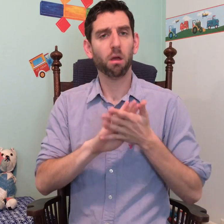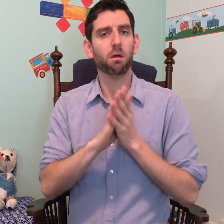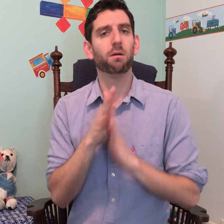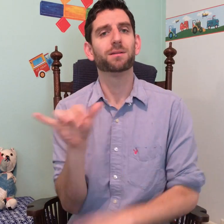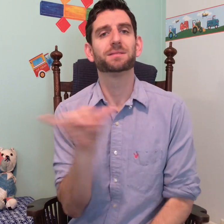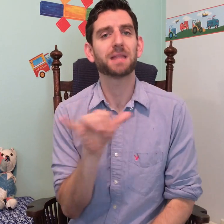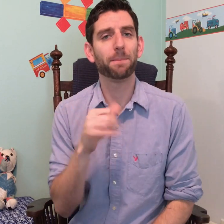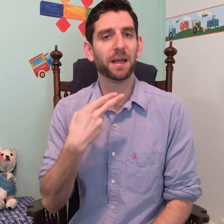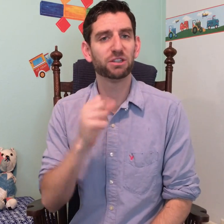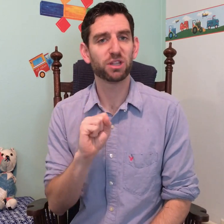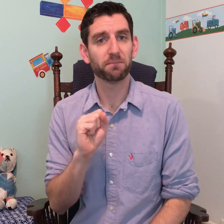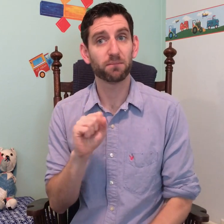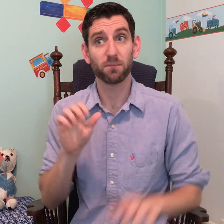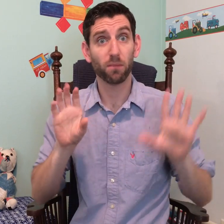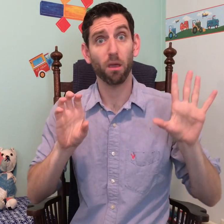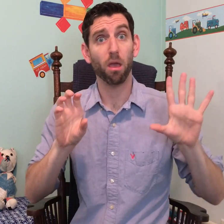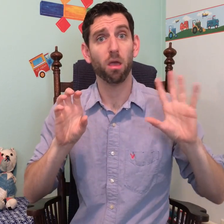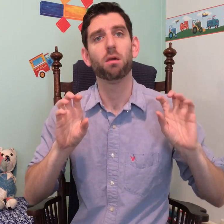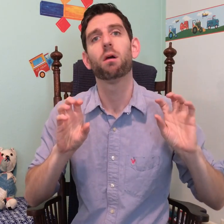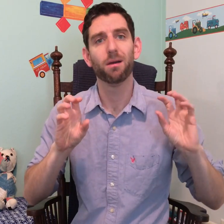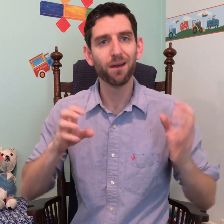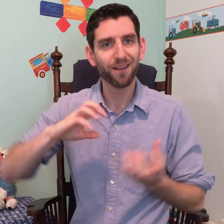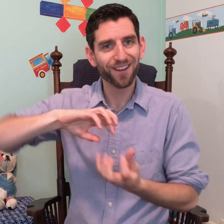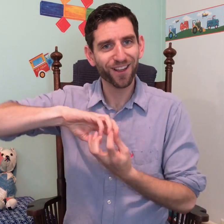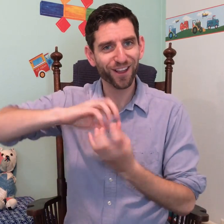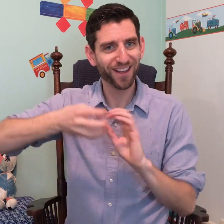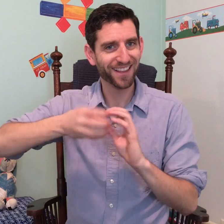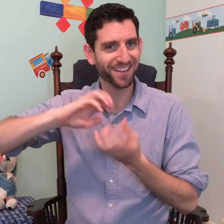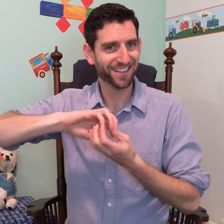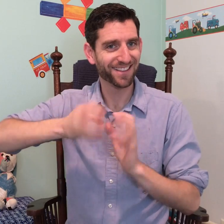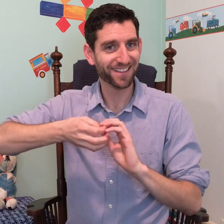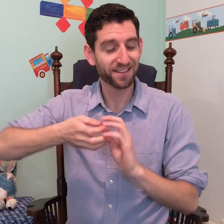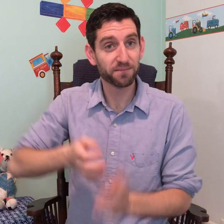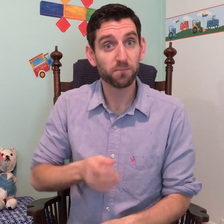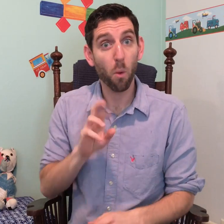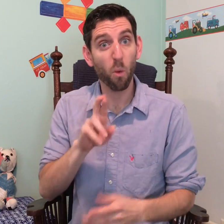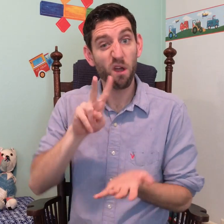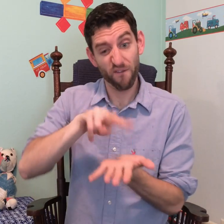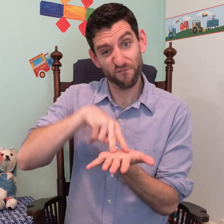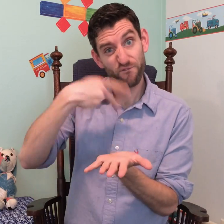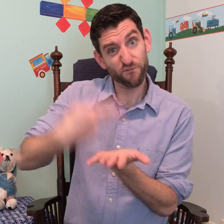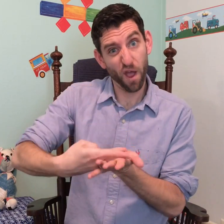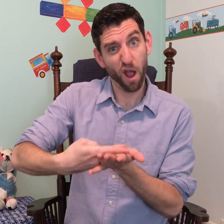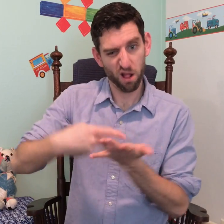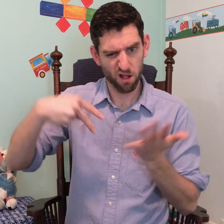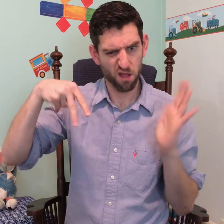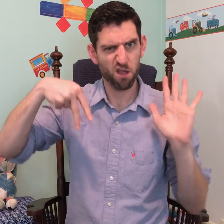So they'll just change the sign so the handshapes are the same. Like, COOKIE would use two claw handshapes Or FALL, which, again, uses two different handshapes (V and 5)